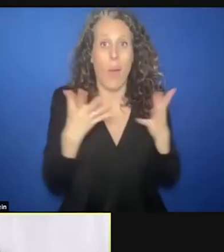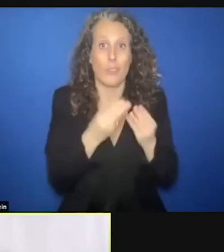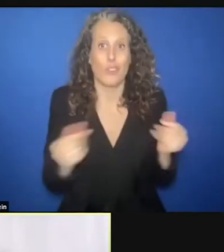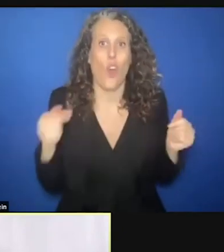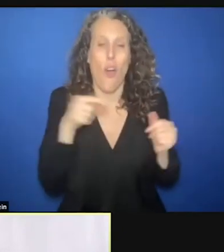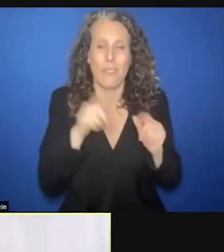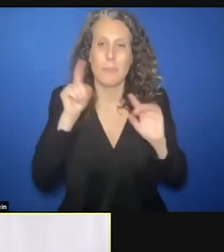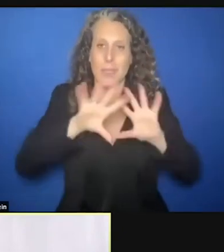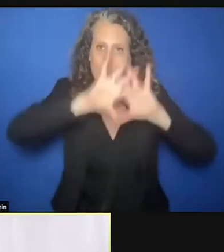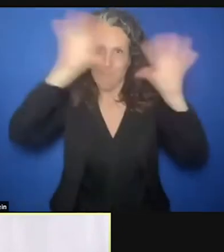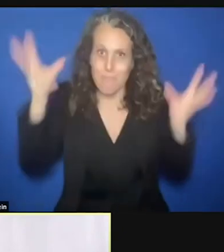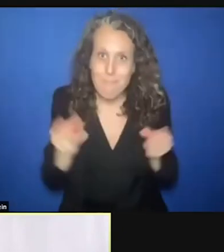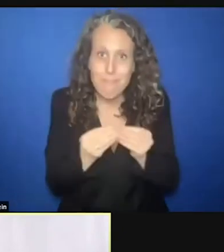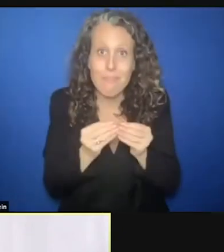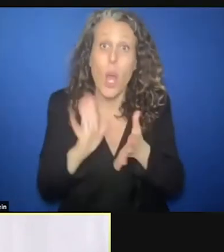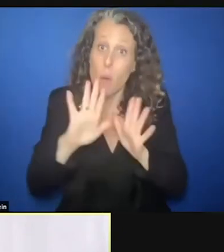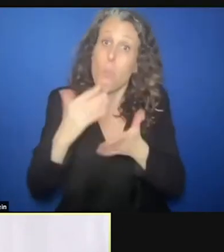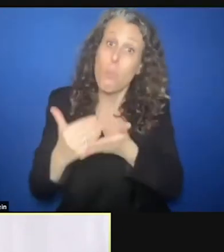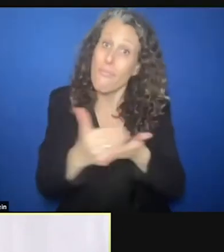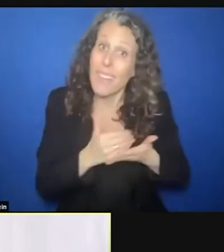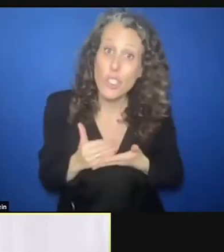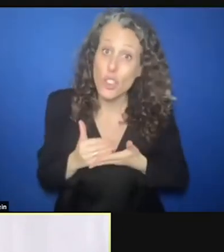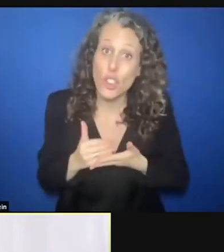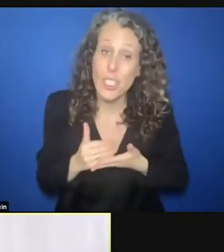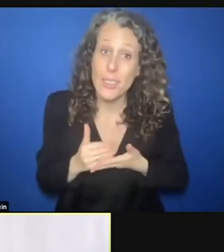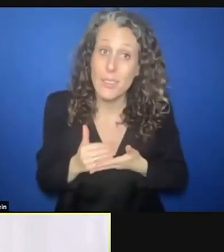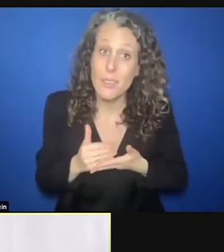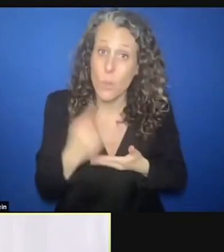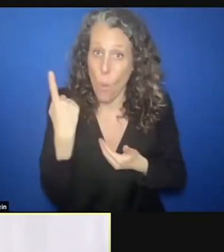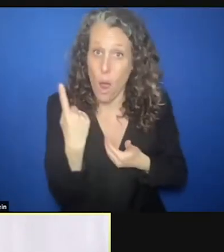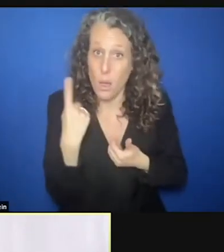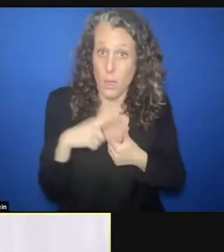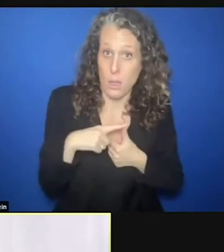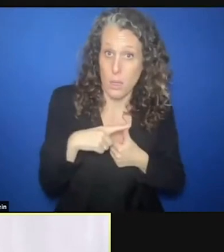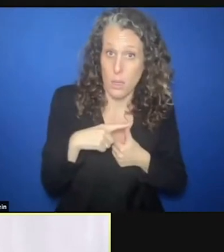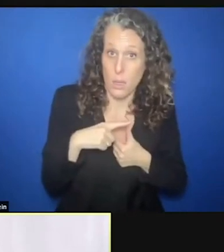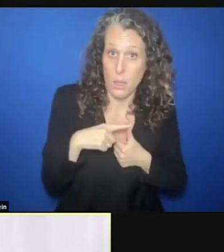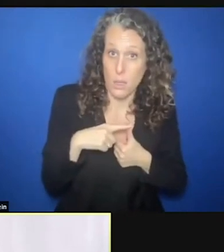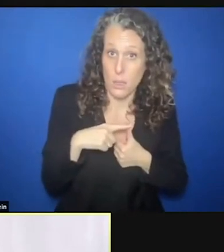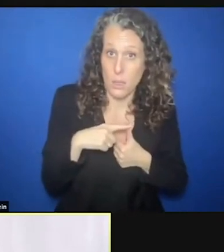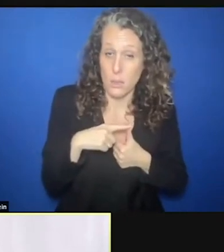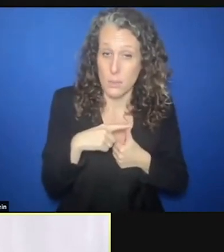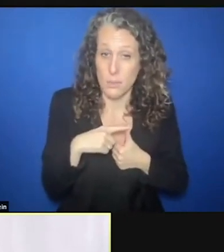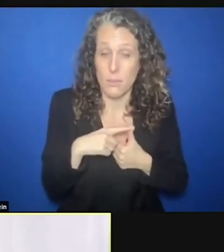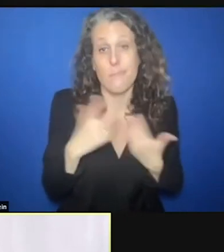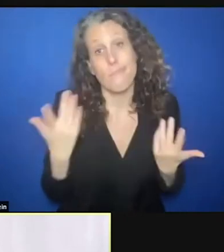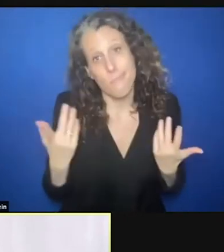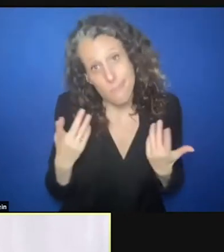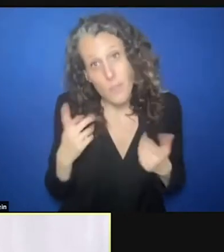Prevention is needed, but while there are survivors, we need to tend to them.